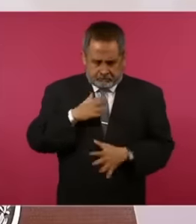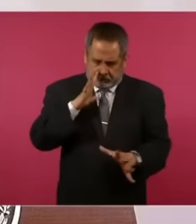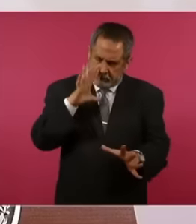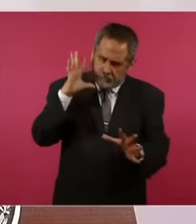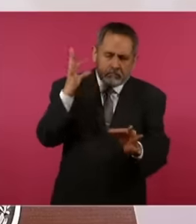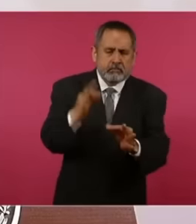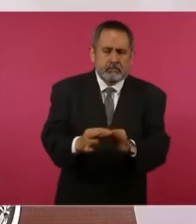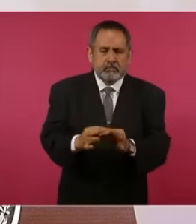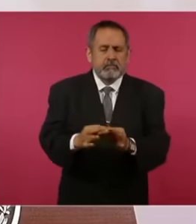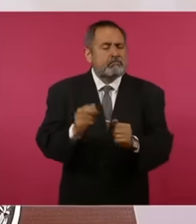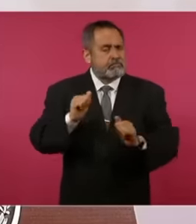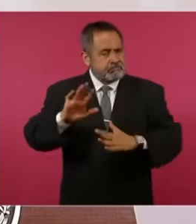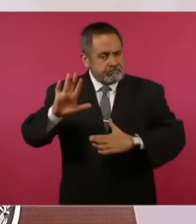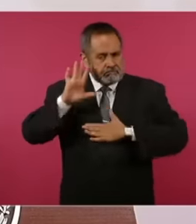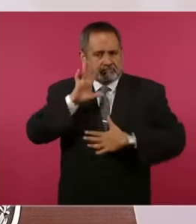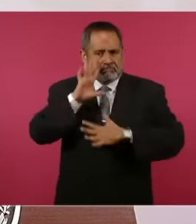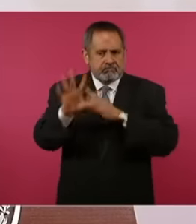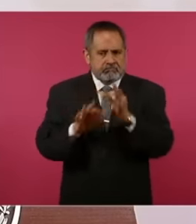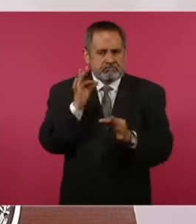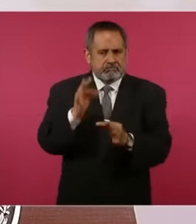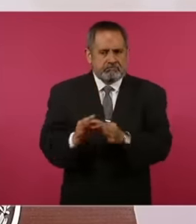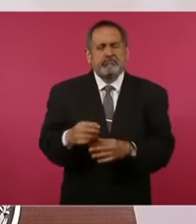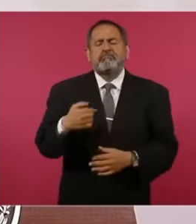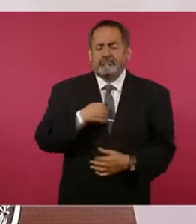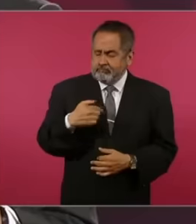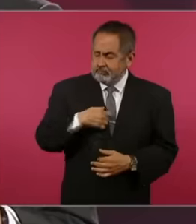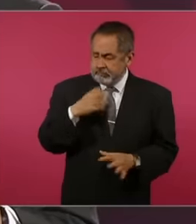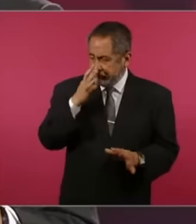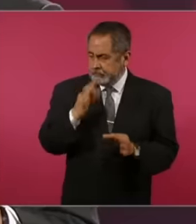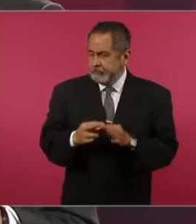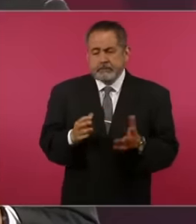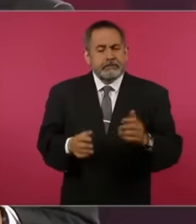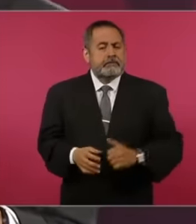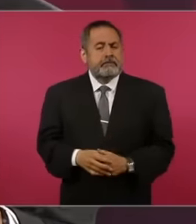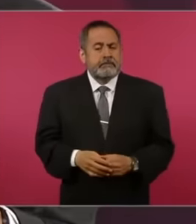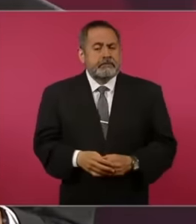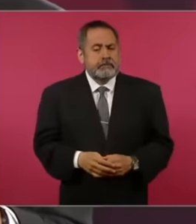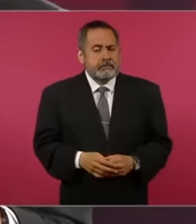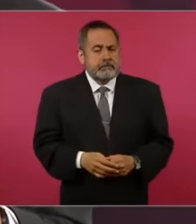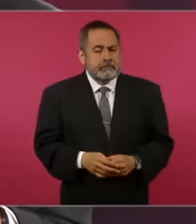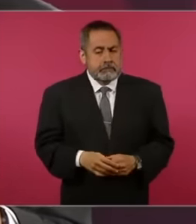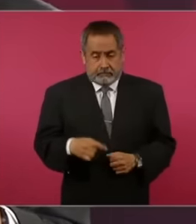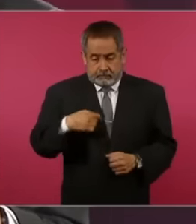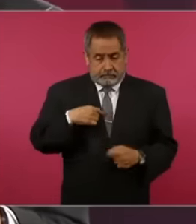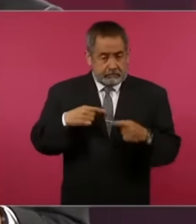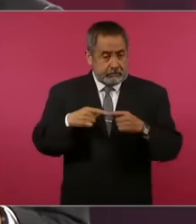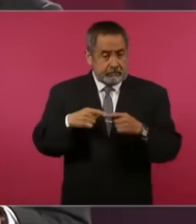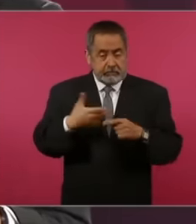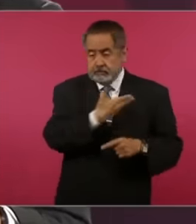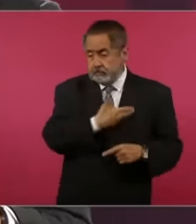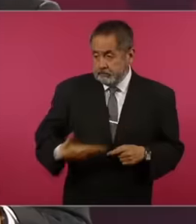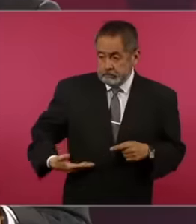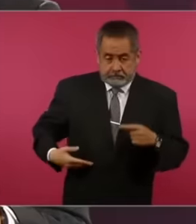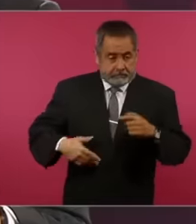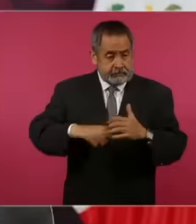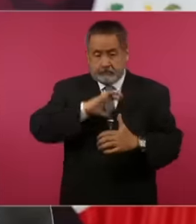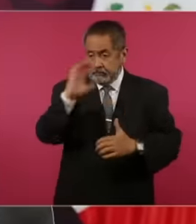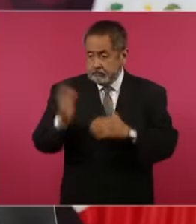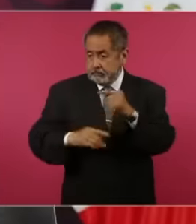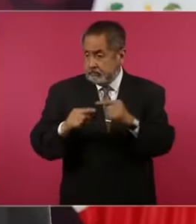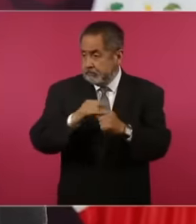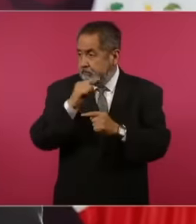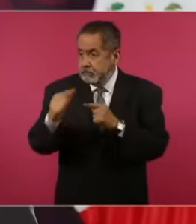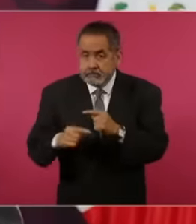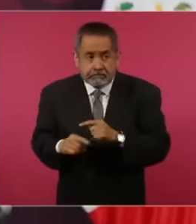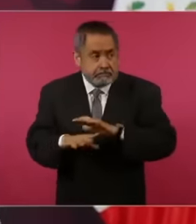commitments, but I have already finished my cycle. I am going to leave very